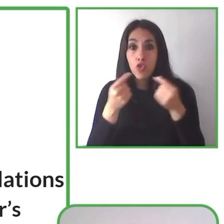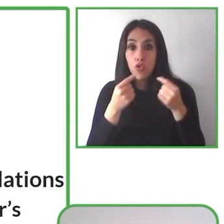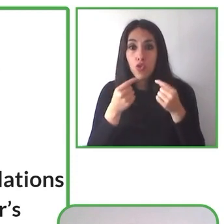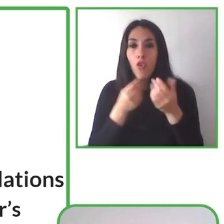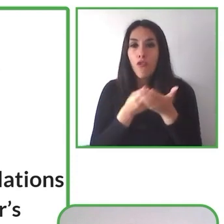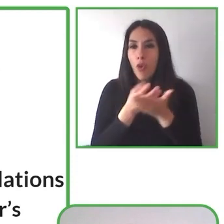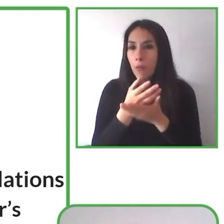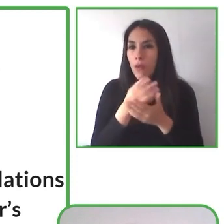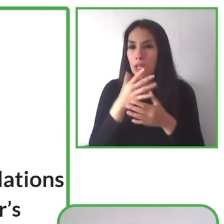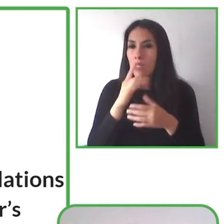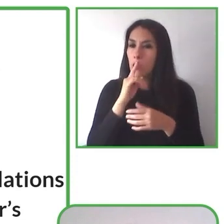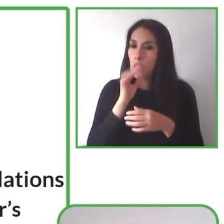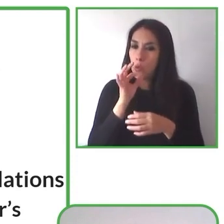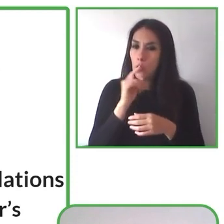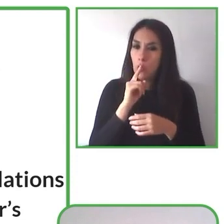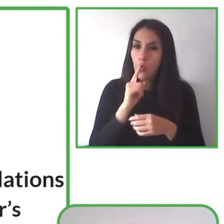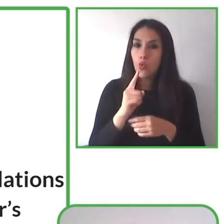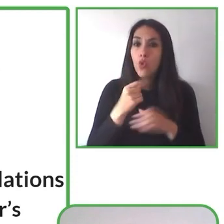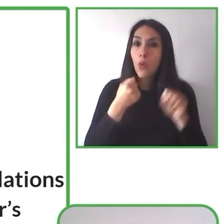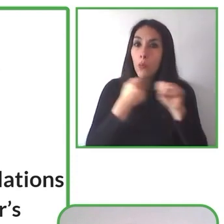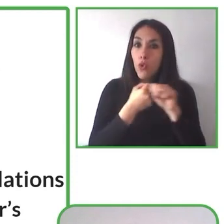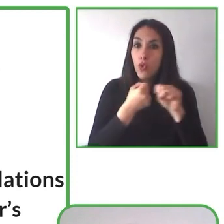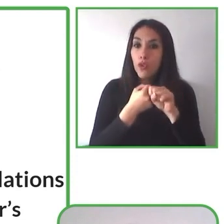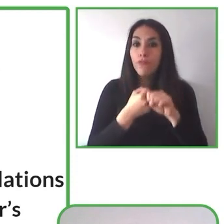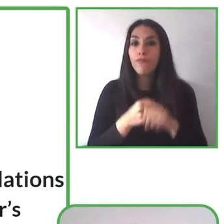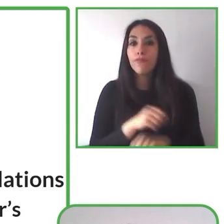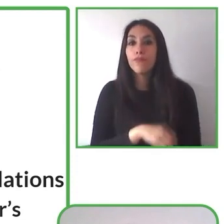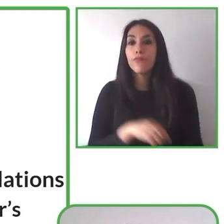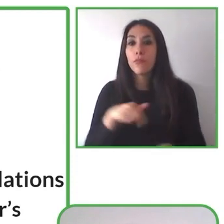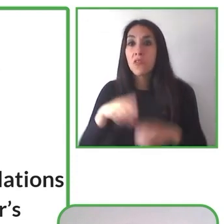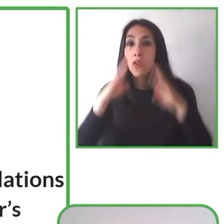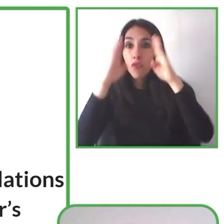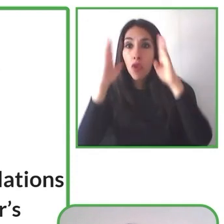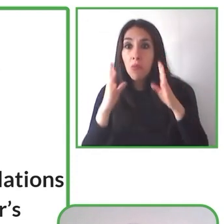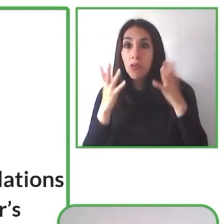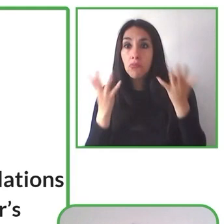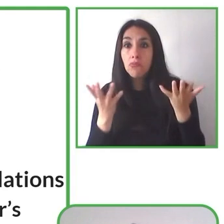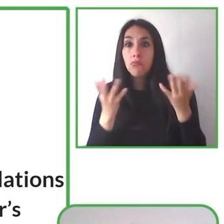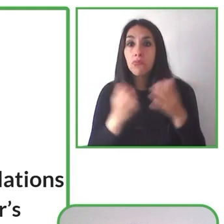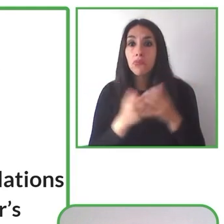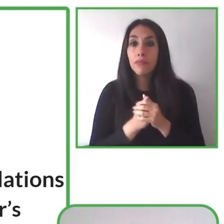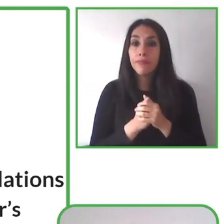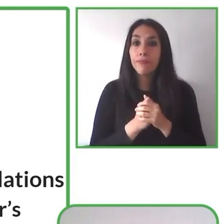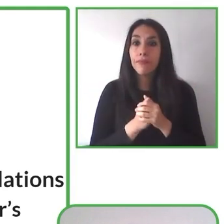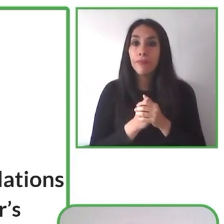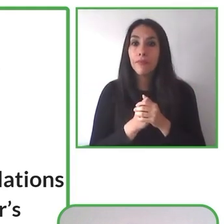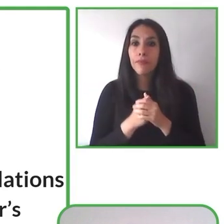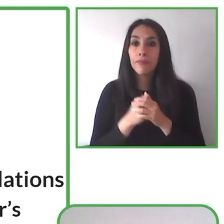We give recommendations to the users according to their needs and the accessibility in the destinations.